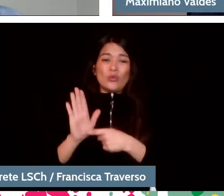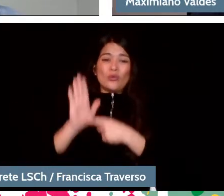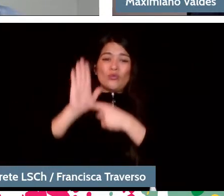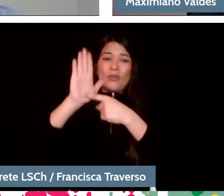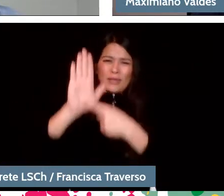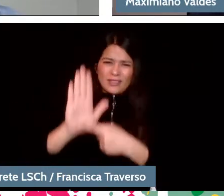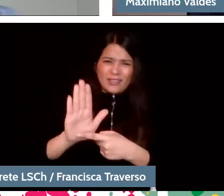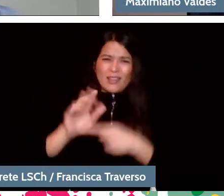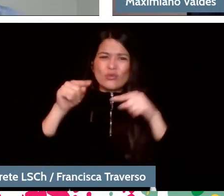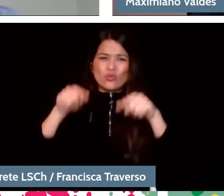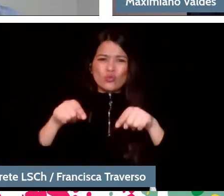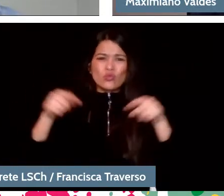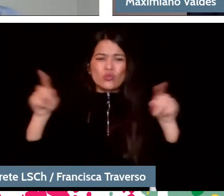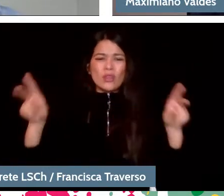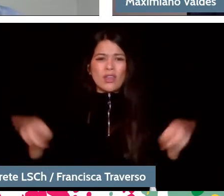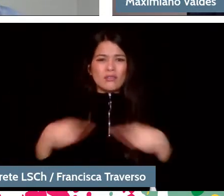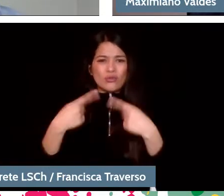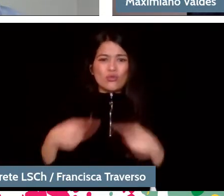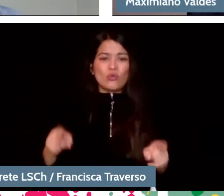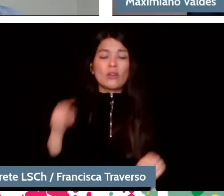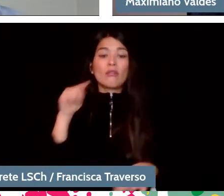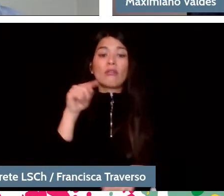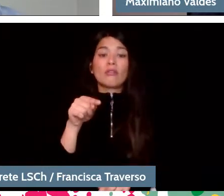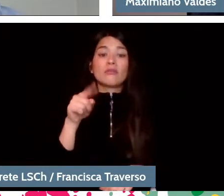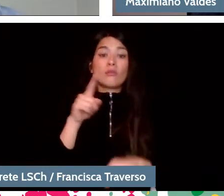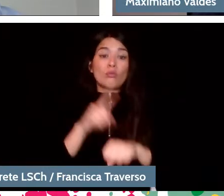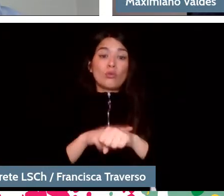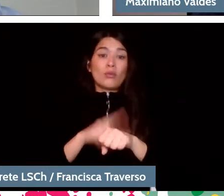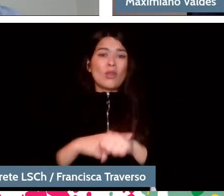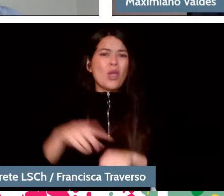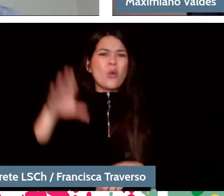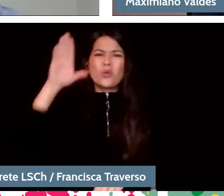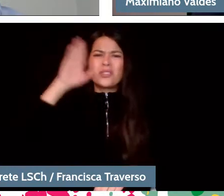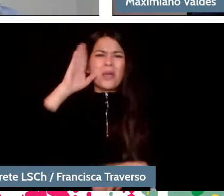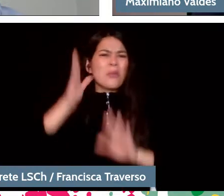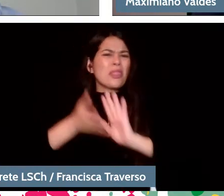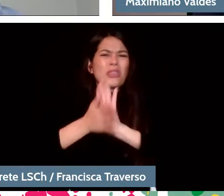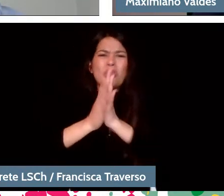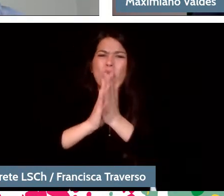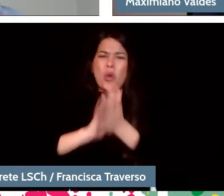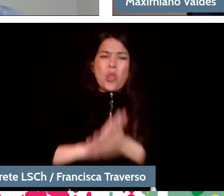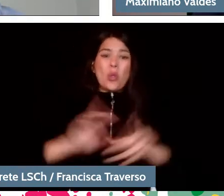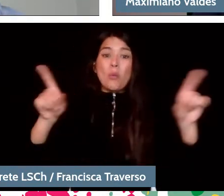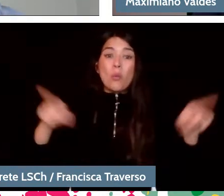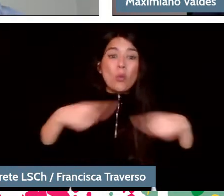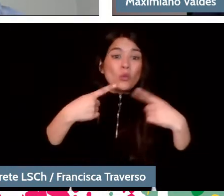and in that circumstance we listened to everything. Music that was worth it, music that wasn't worth it at all.